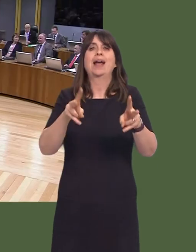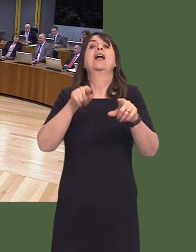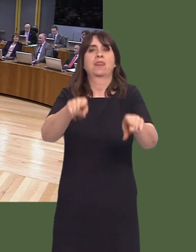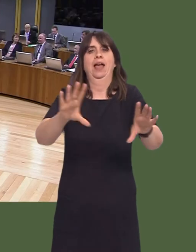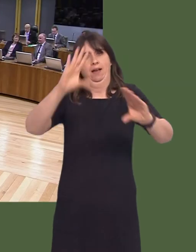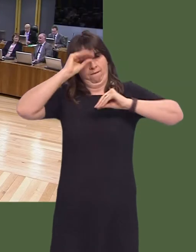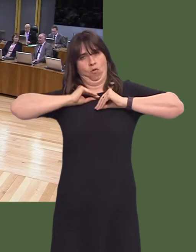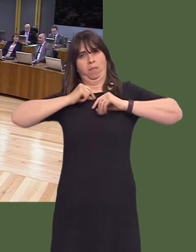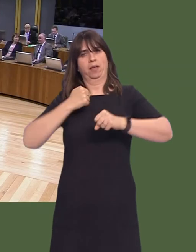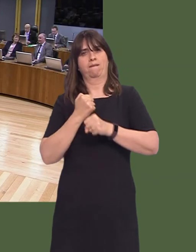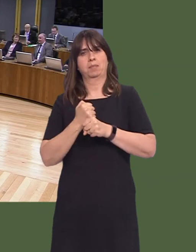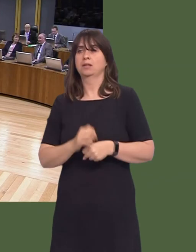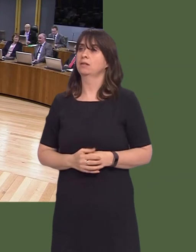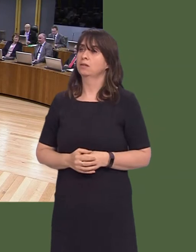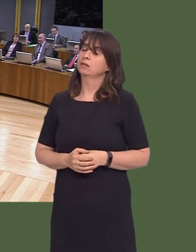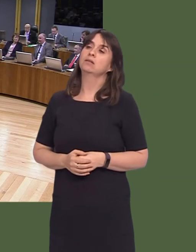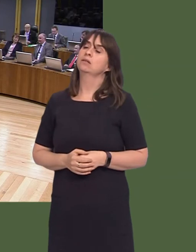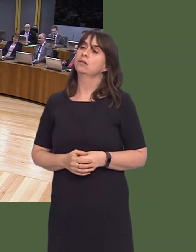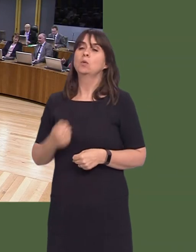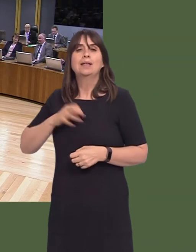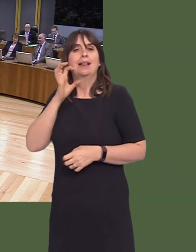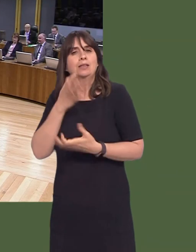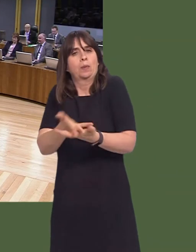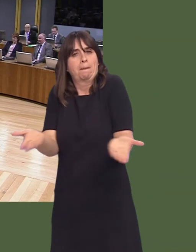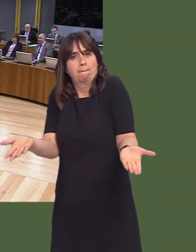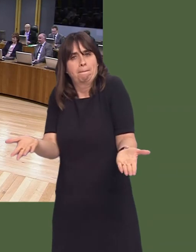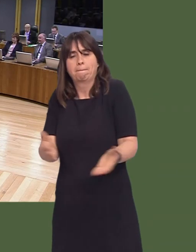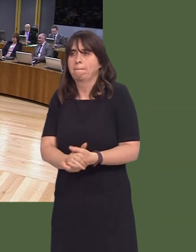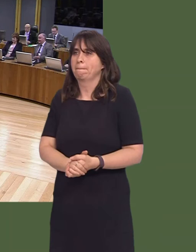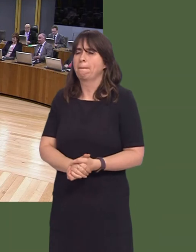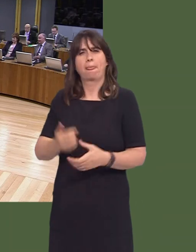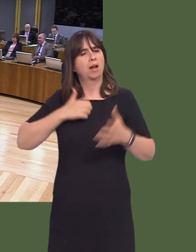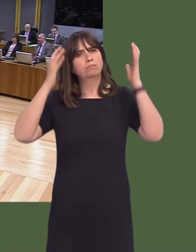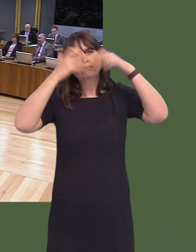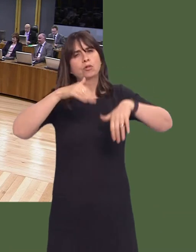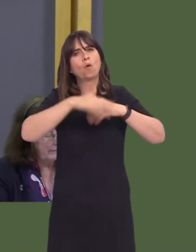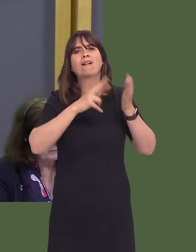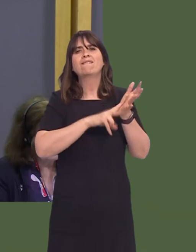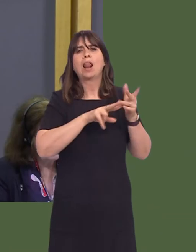Jane Hutt AM: First Minister, I am concerned about the proposal by the Vale of Glamorgan